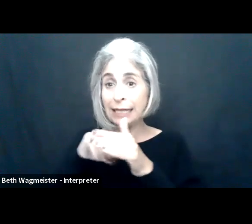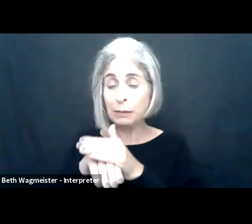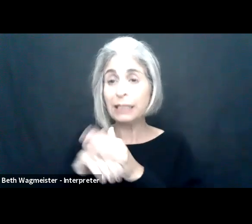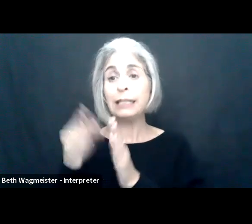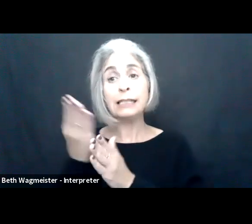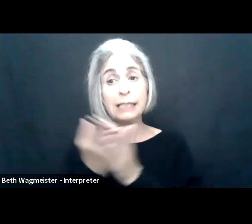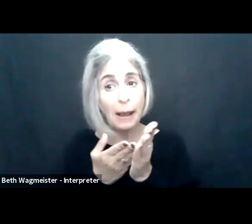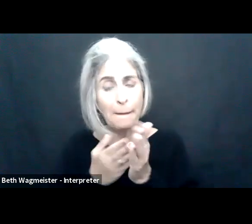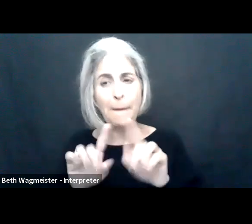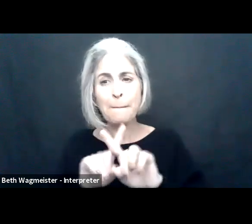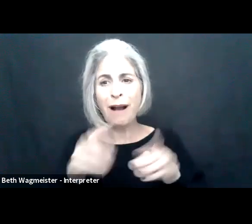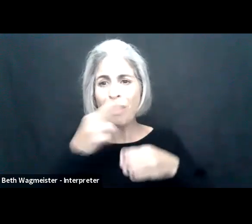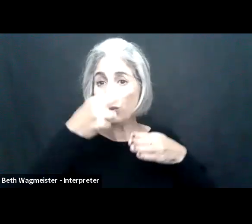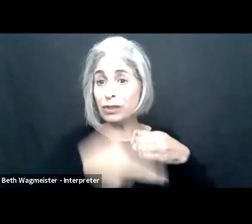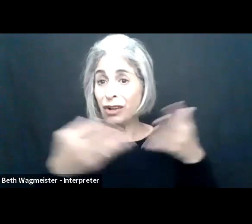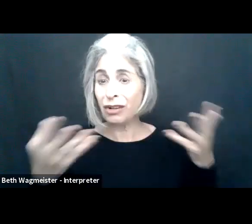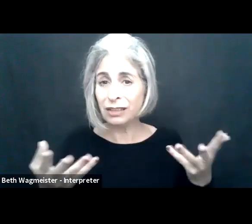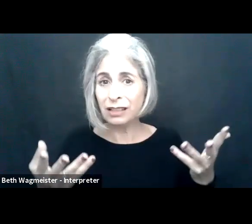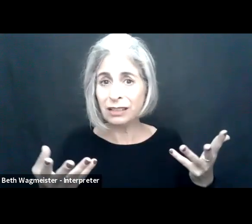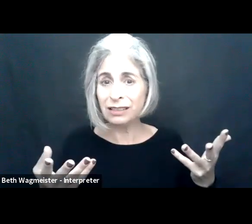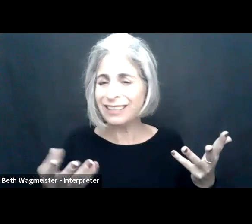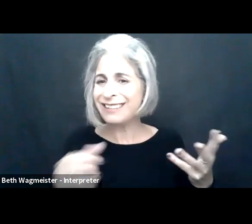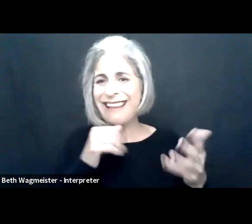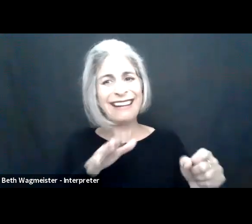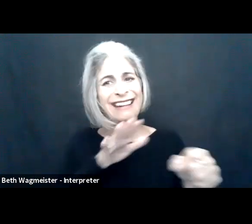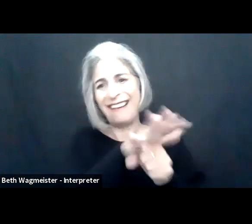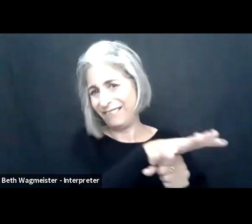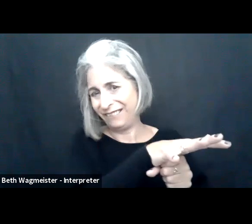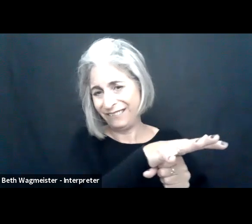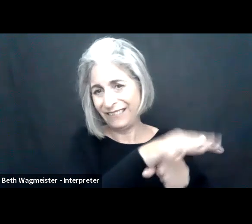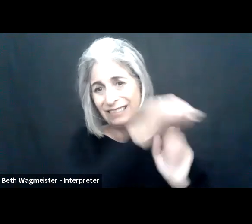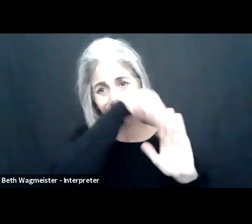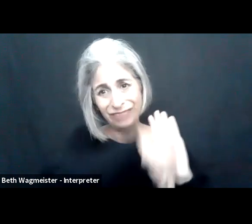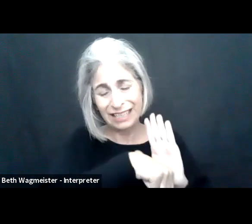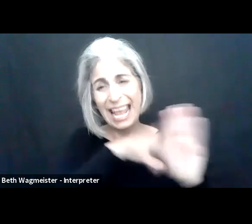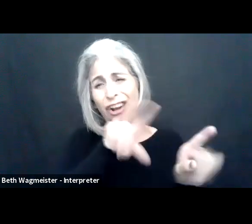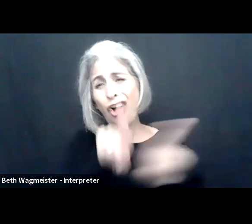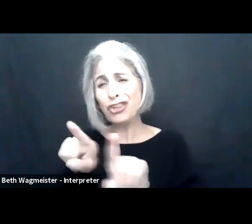to do virtually, well, that does accelerate some of that technology, it does help accessibility in some ways but the result is, first, it doesn't go far